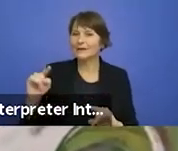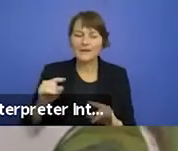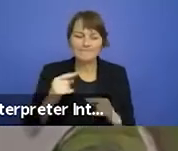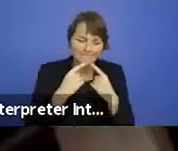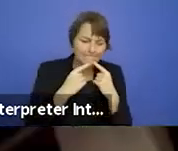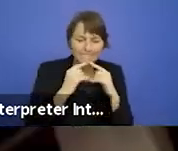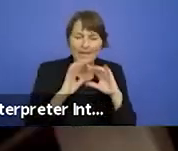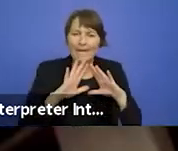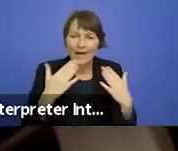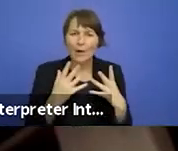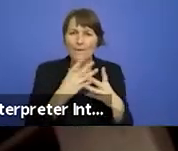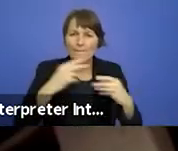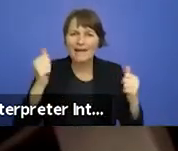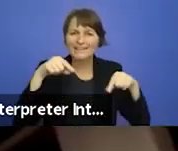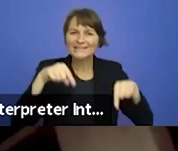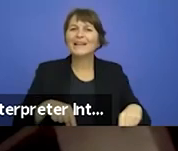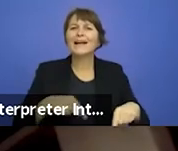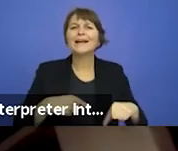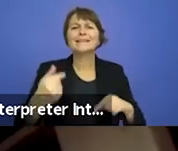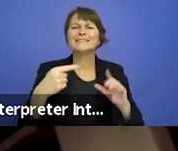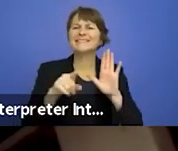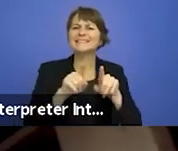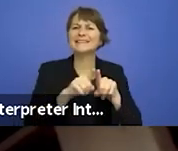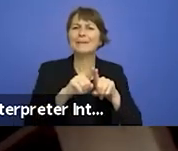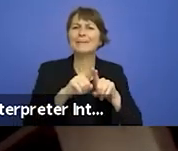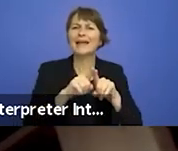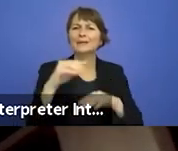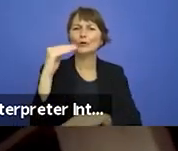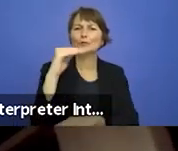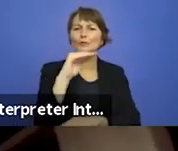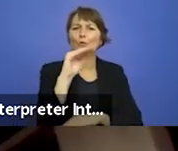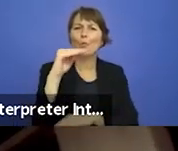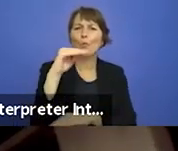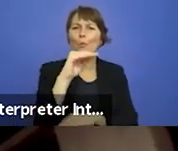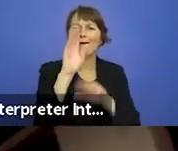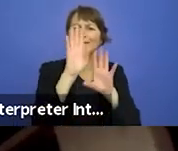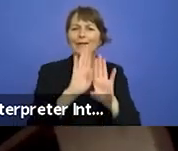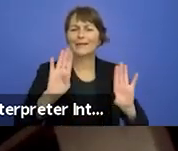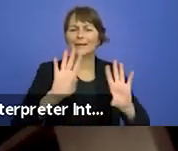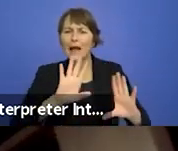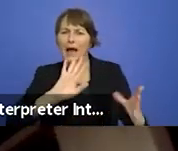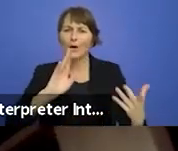that is the Swan Theatre in Stratford-upon-Avon. As we went on the intangible became more real.